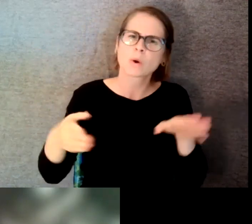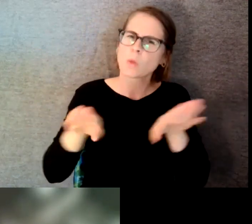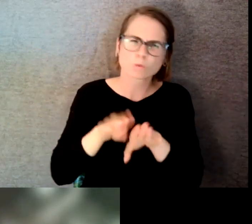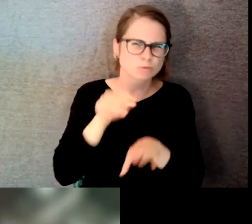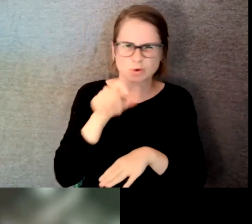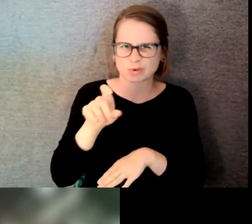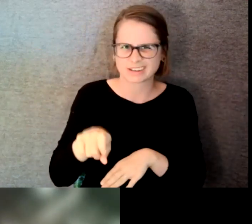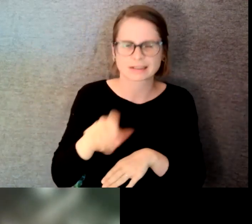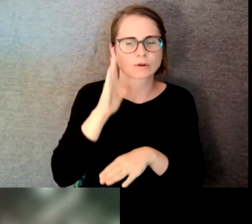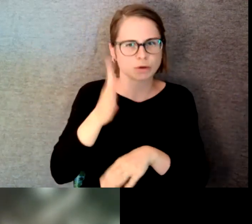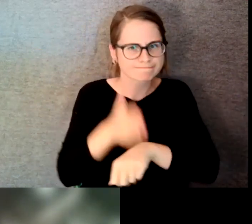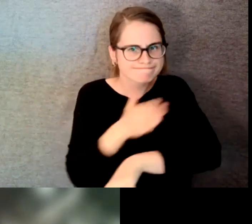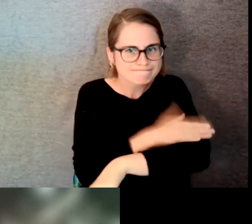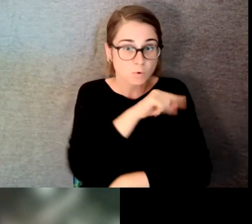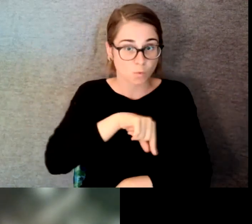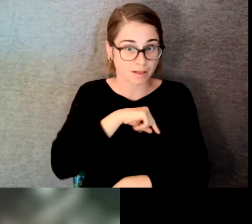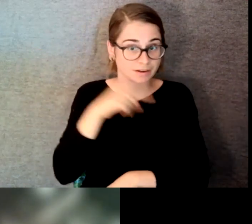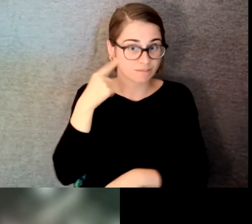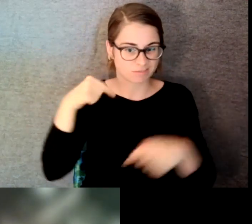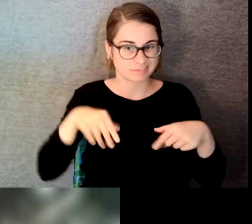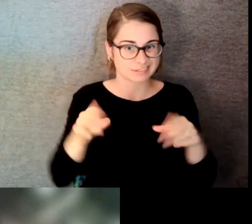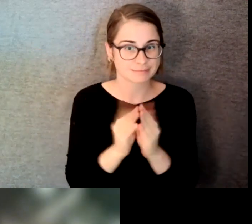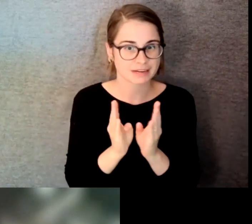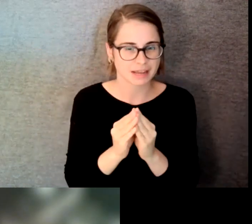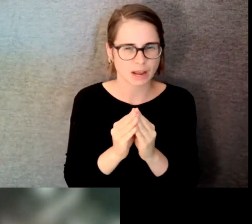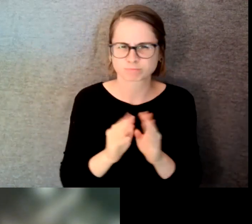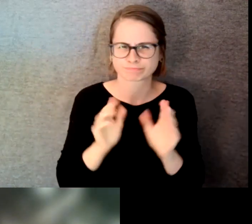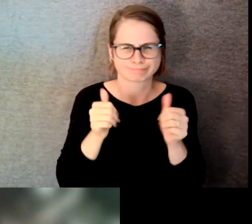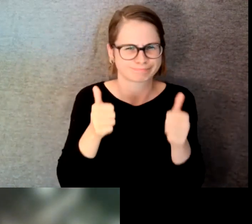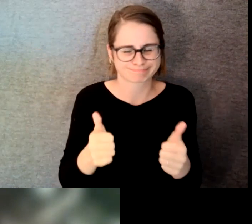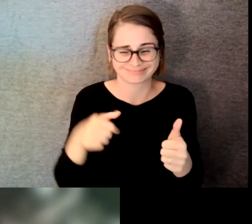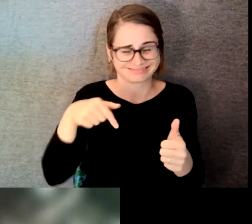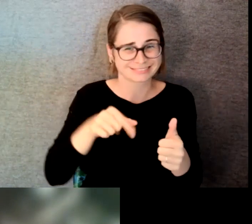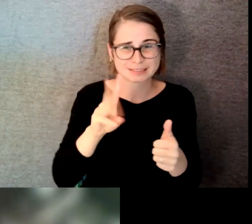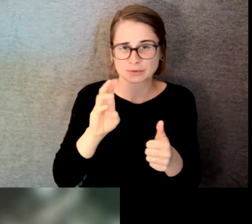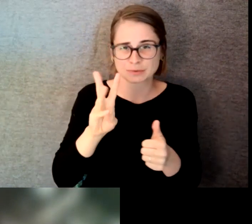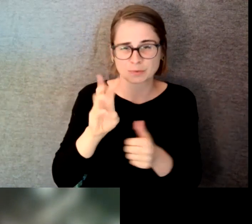webinar transmission don't worry the webinar platform is secure and does not require VPN